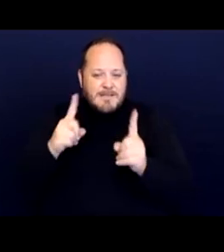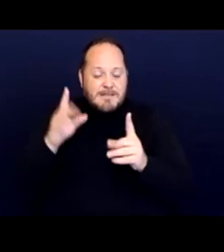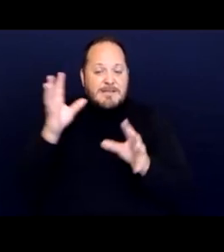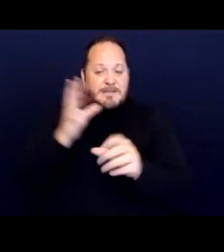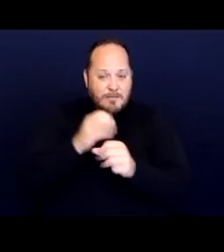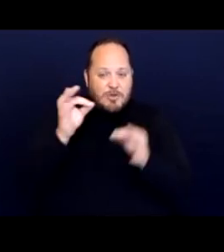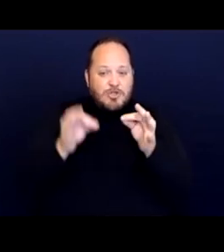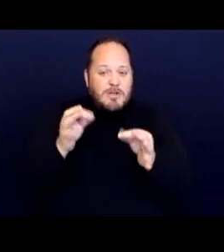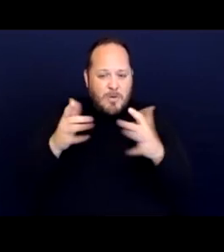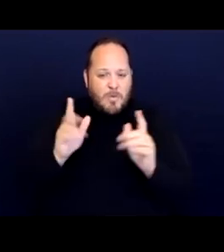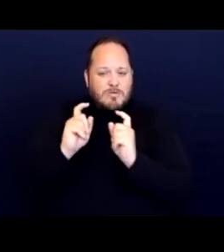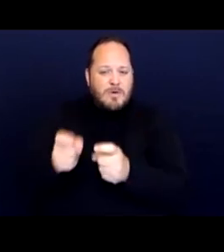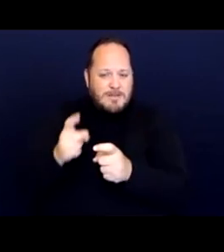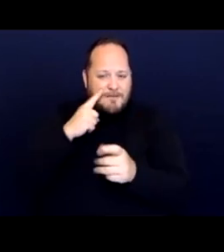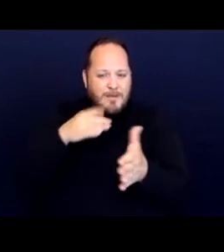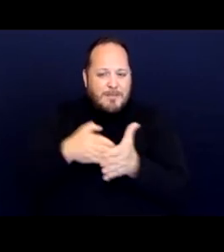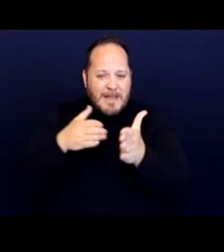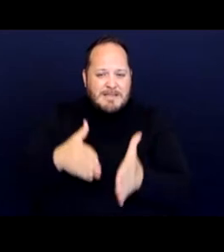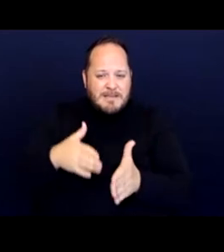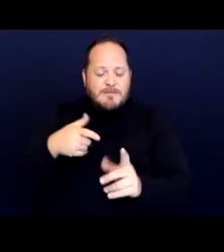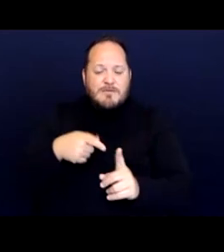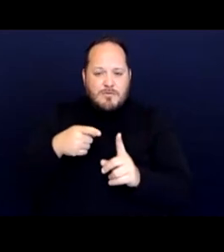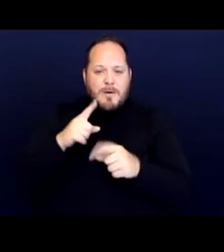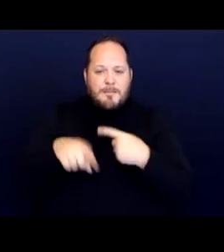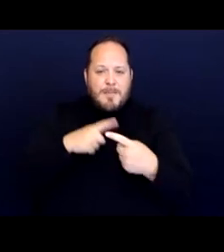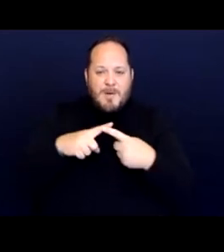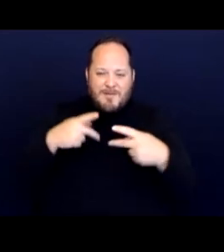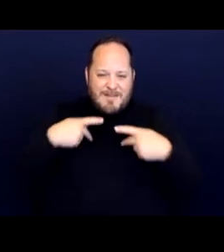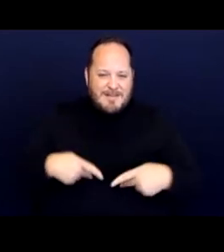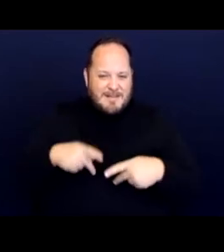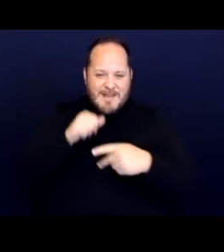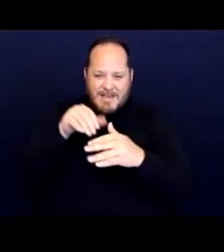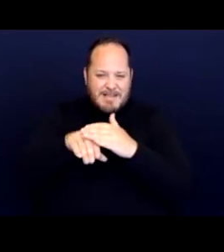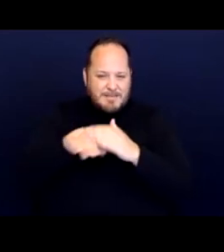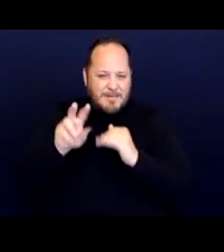for the plaintiffs regarding the use of a physically inaccessible fan. It's kind of a no-brainer,